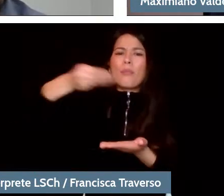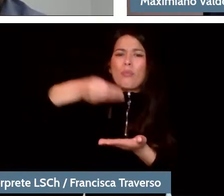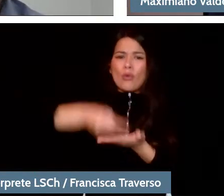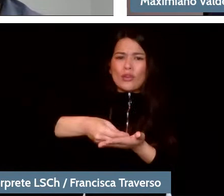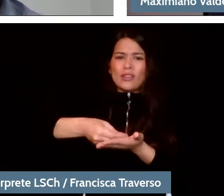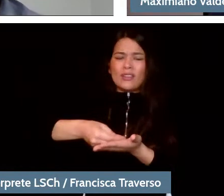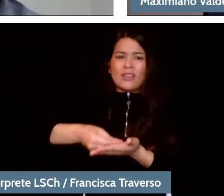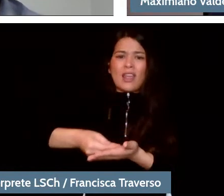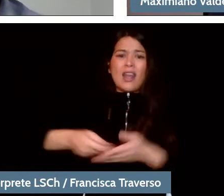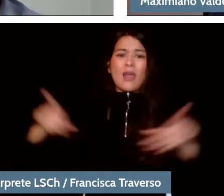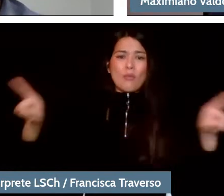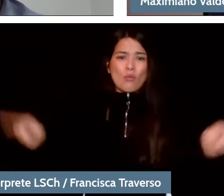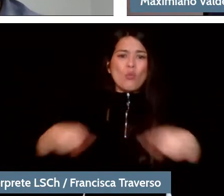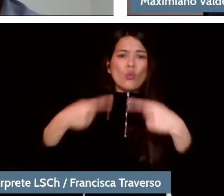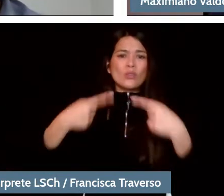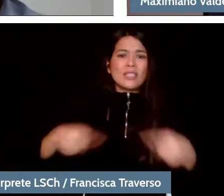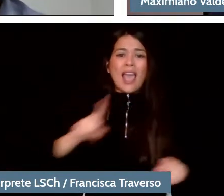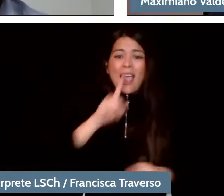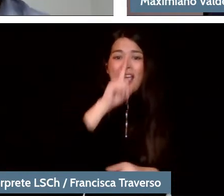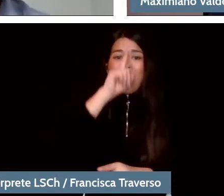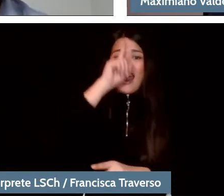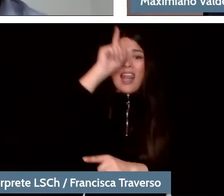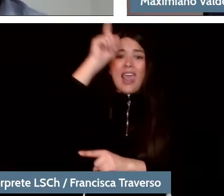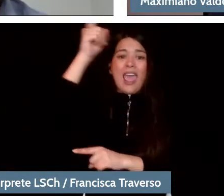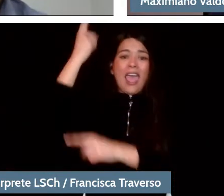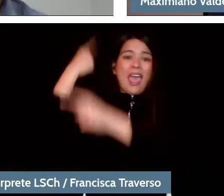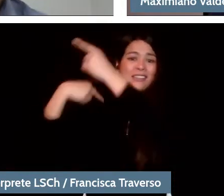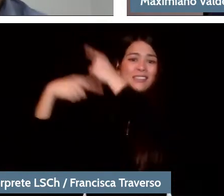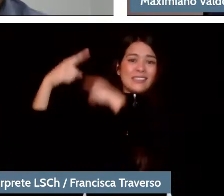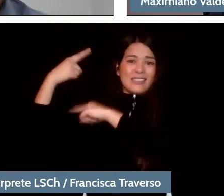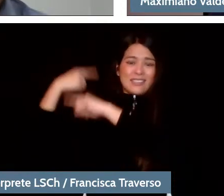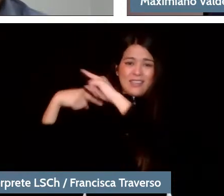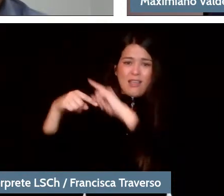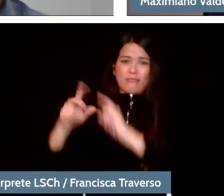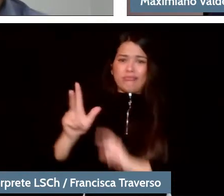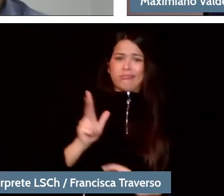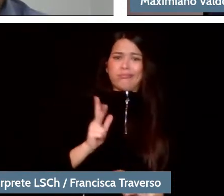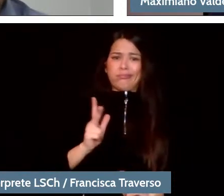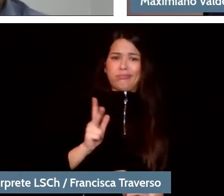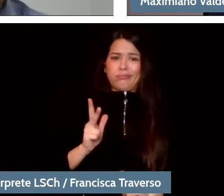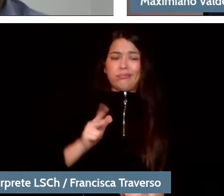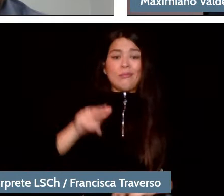I find it very interesting because many times I have thought that it seems that classical music